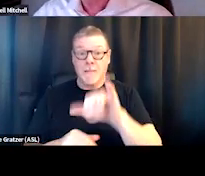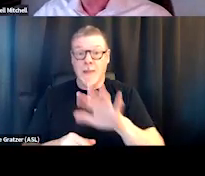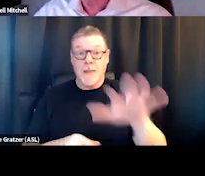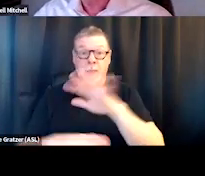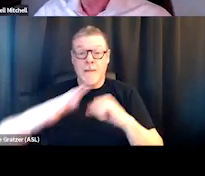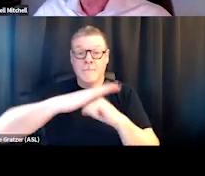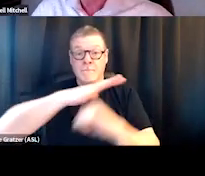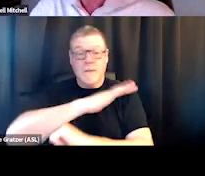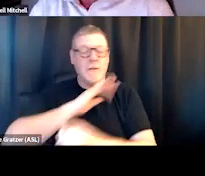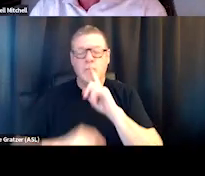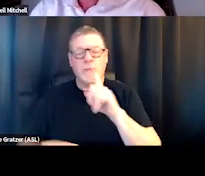you can really do that effectively.